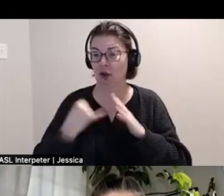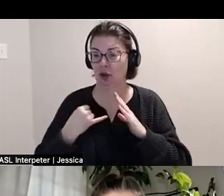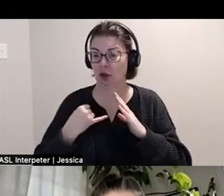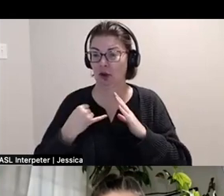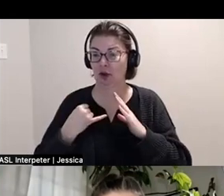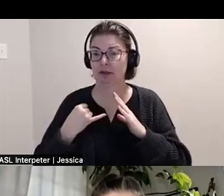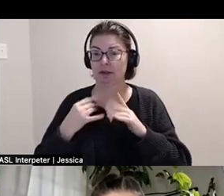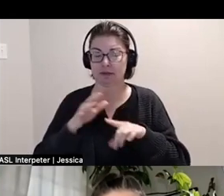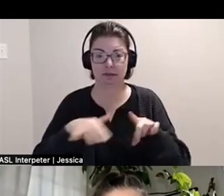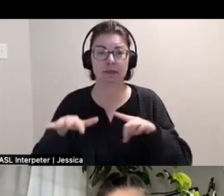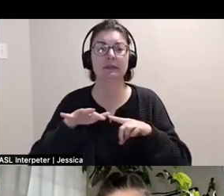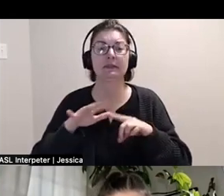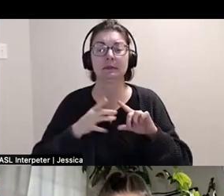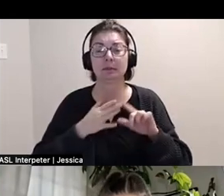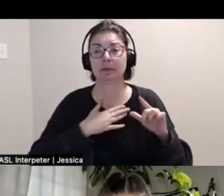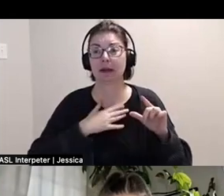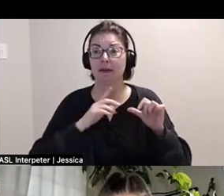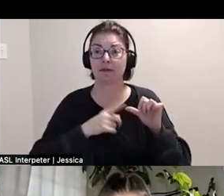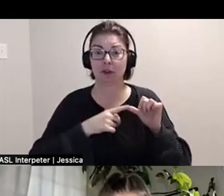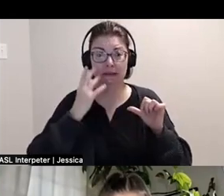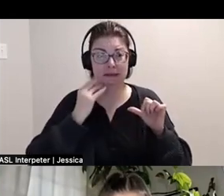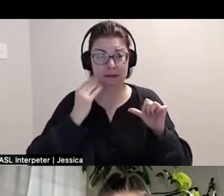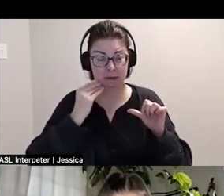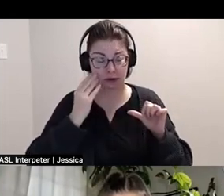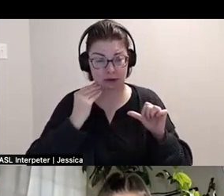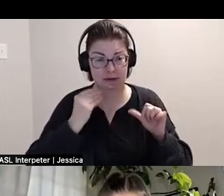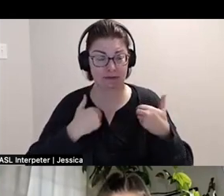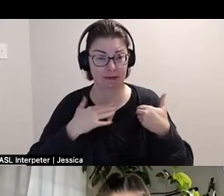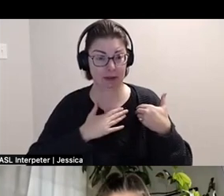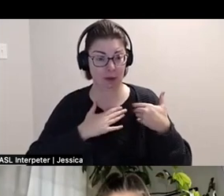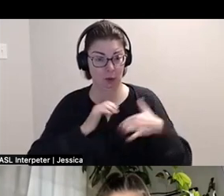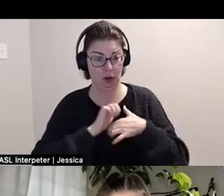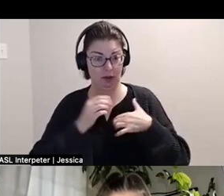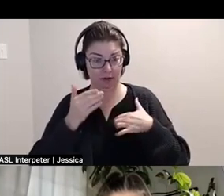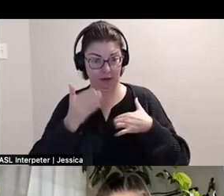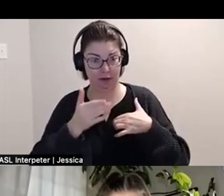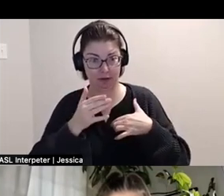And so my first experience of having my work curated was like already